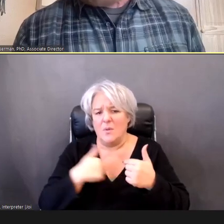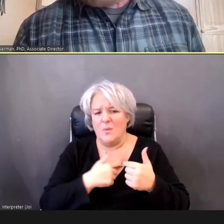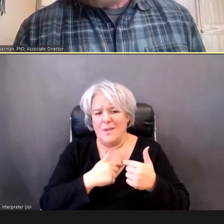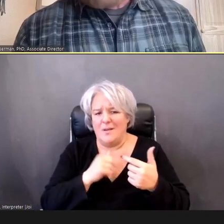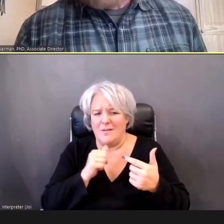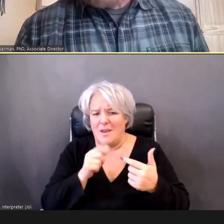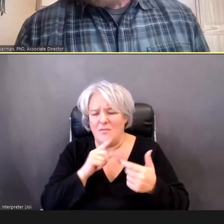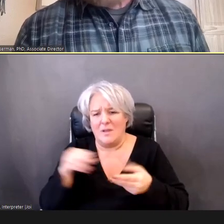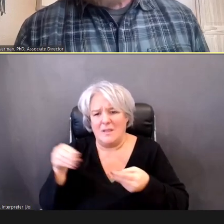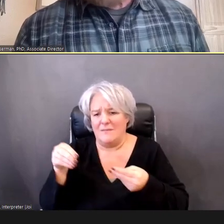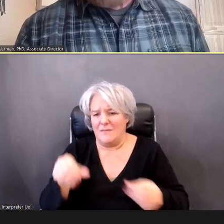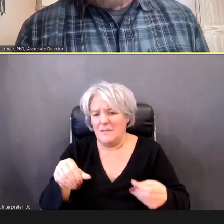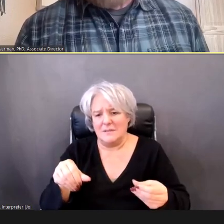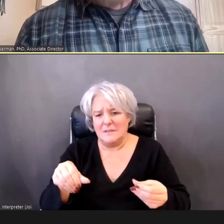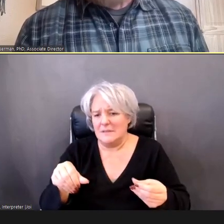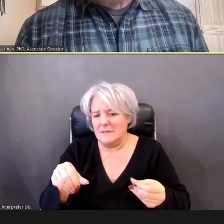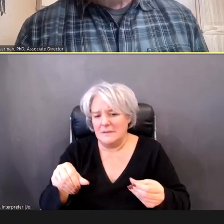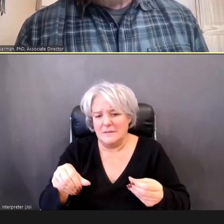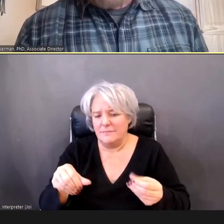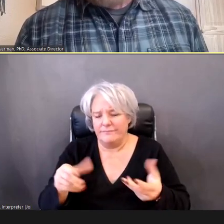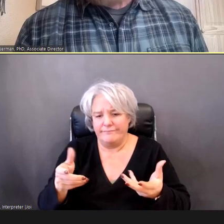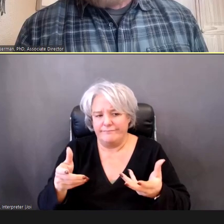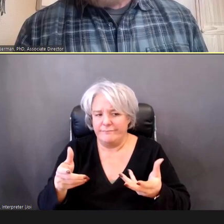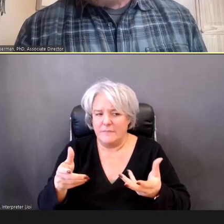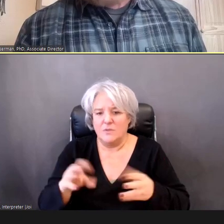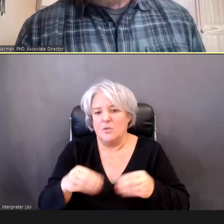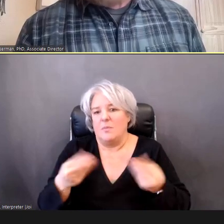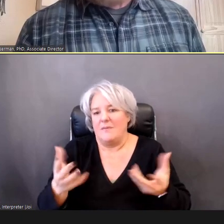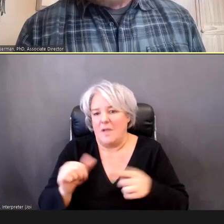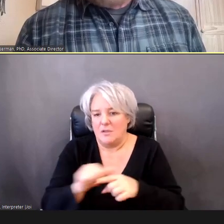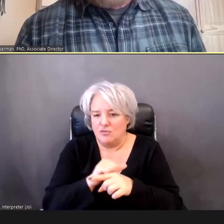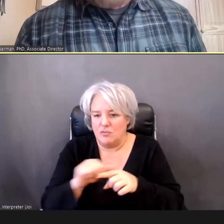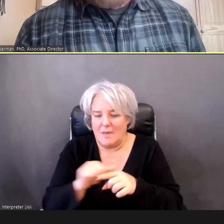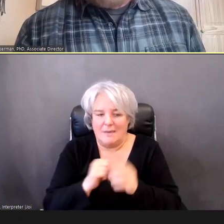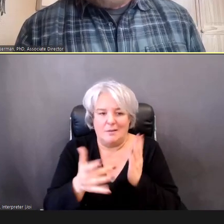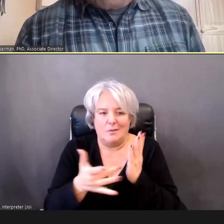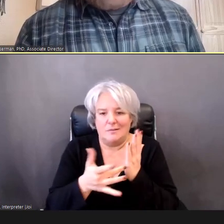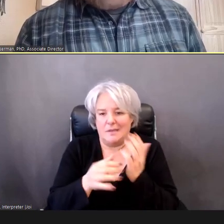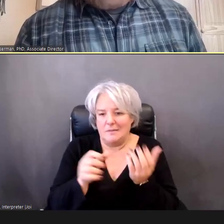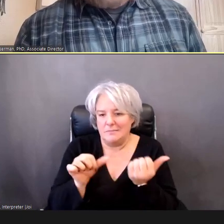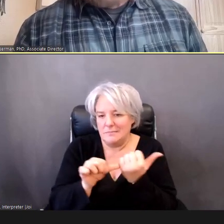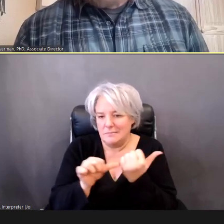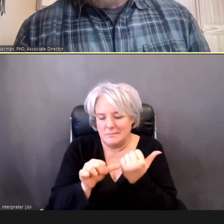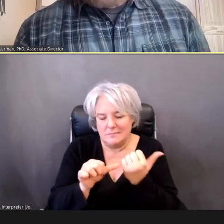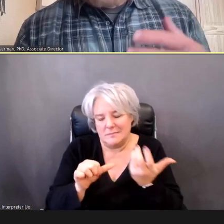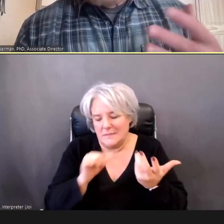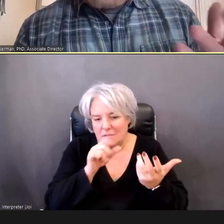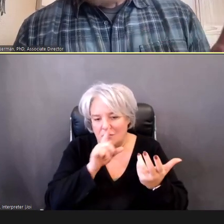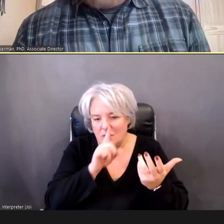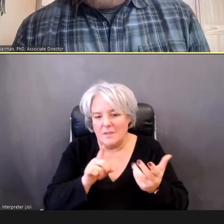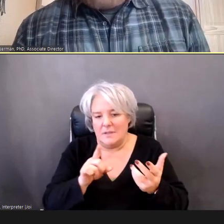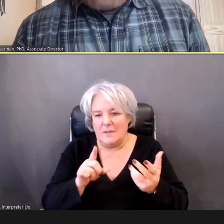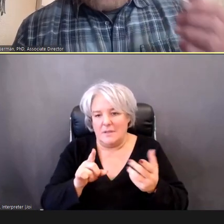Provide training, or technical assistance, in the way we just have done.